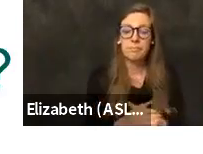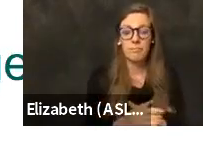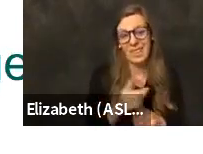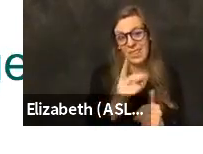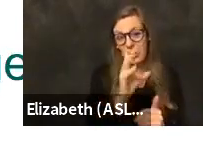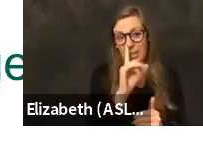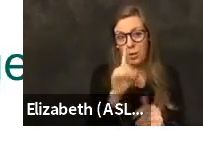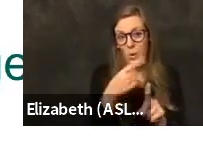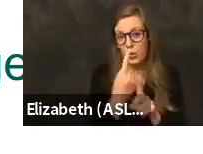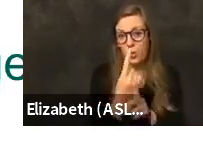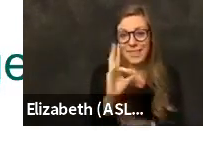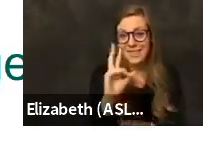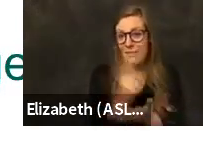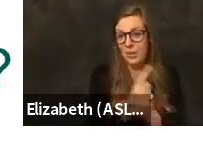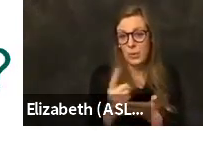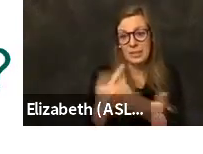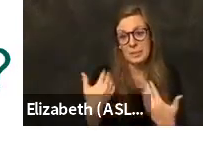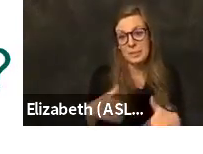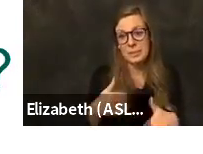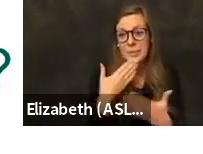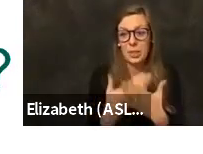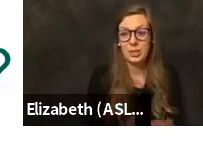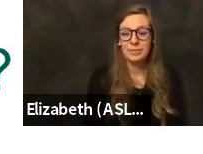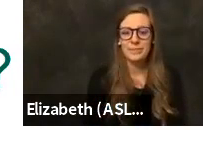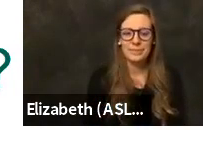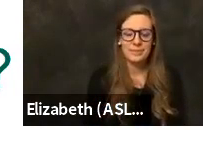So we're doing all right. Next slide,